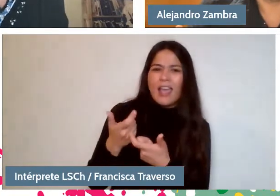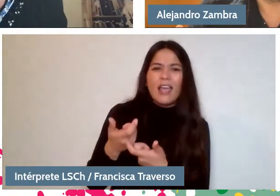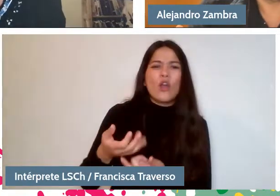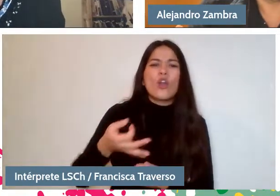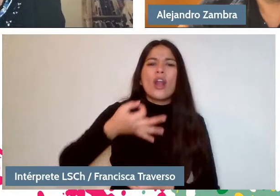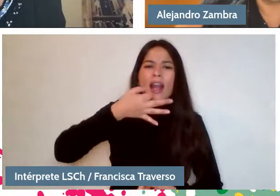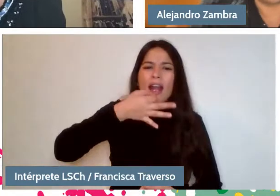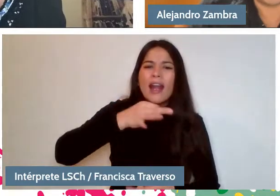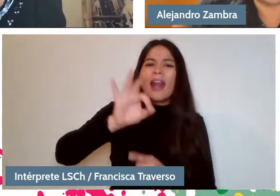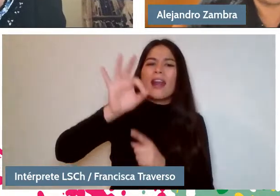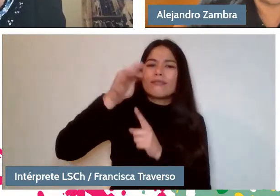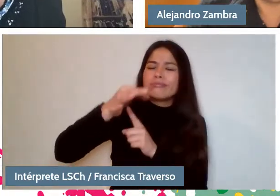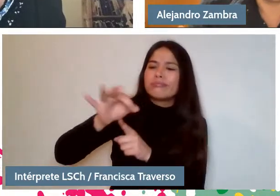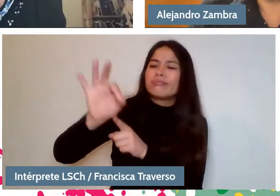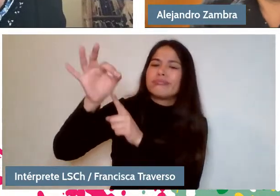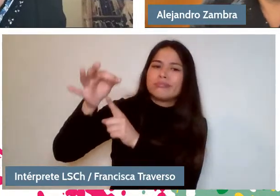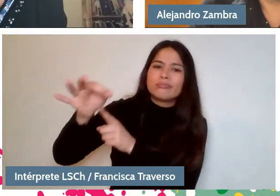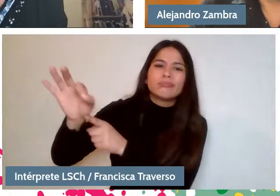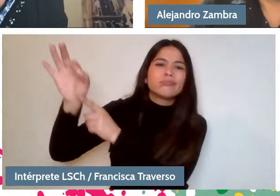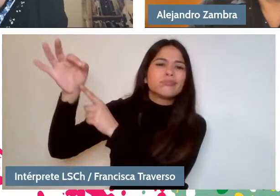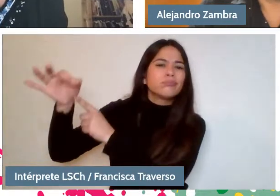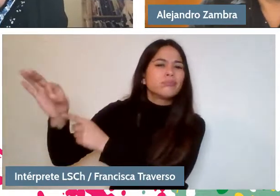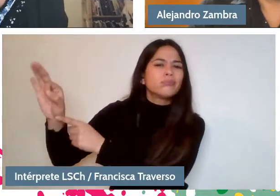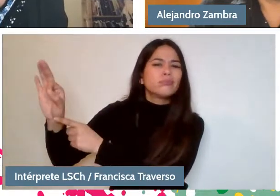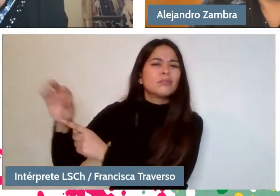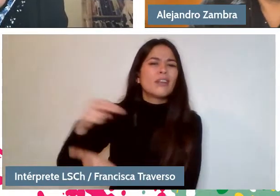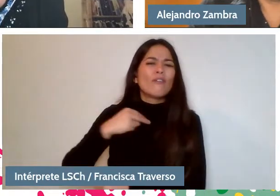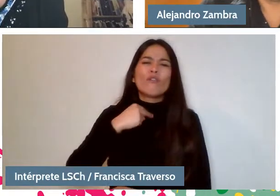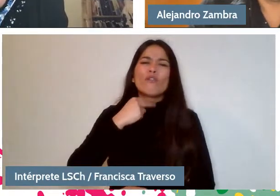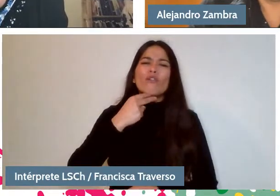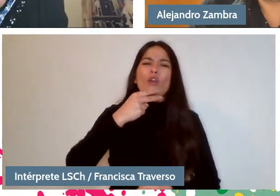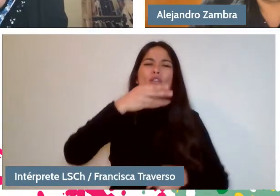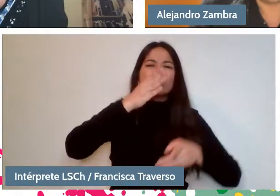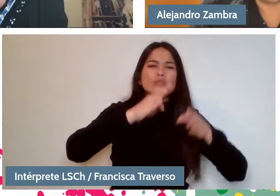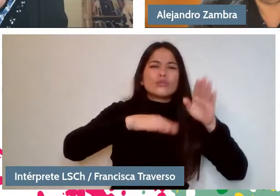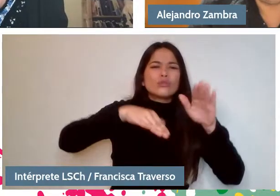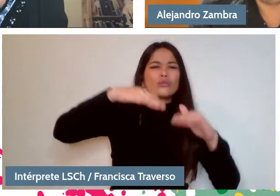and a tone that she had, very difficult to describe,